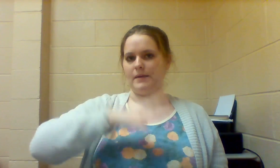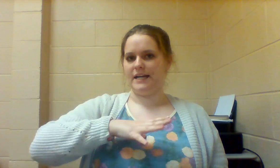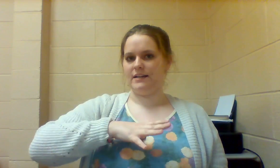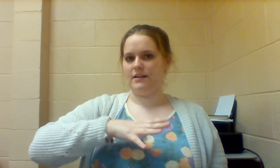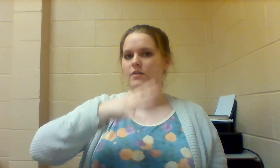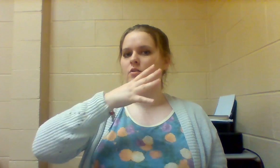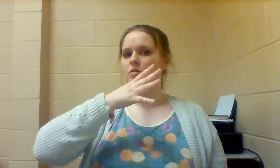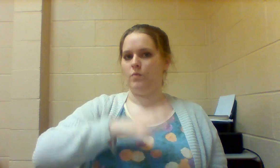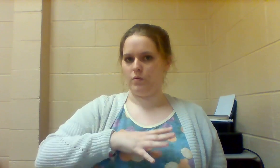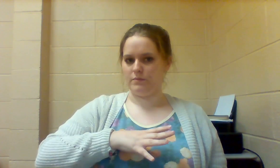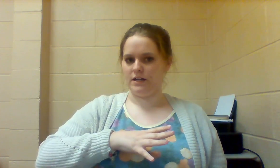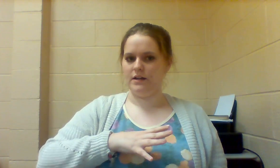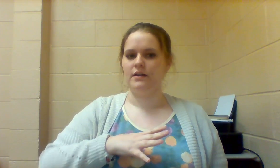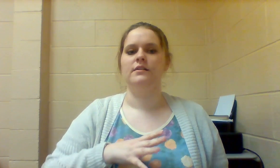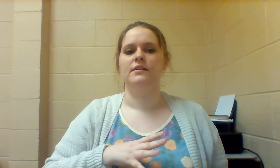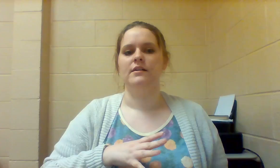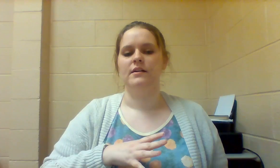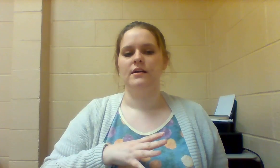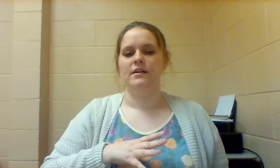So MAN, WOMAN